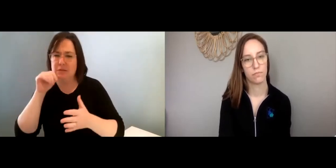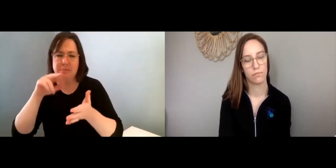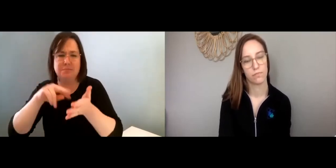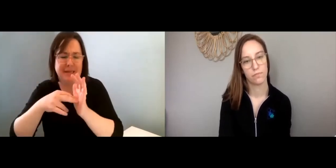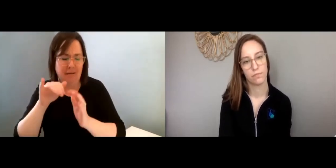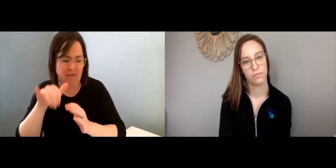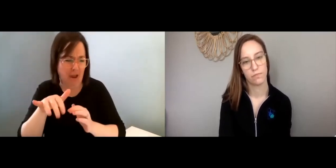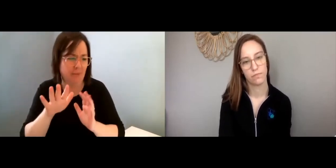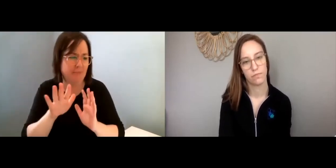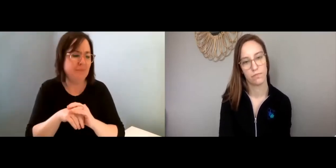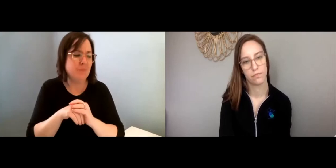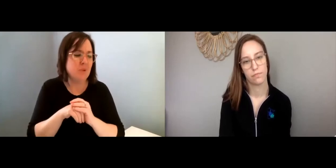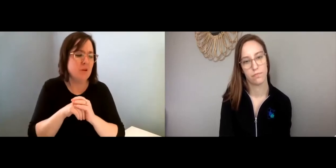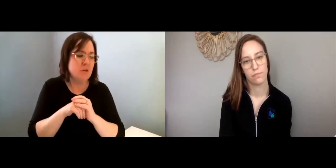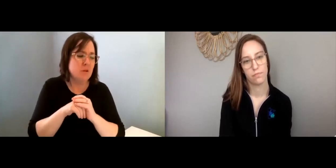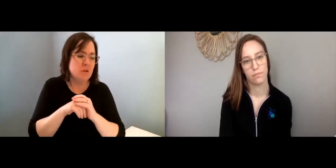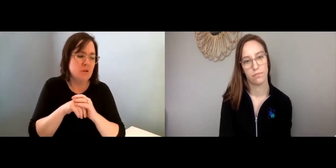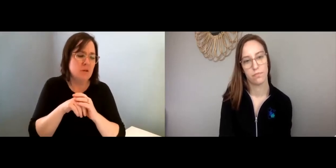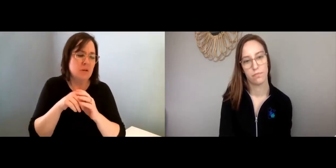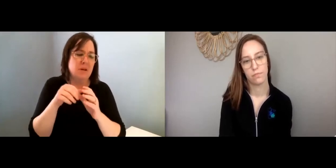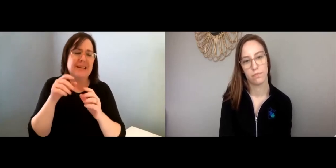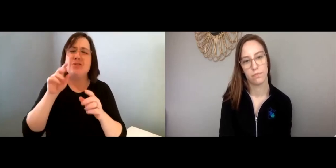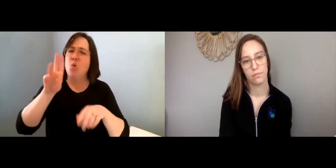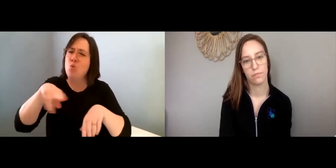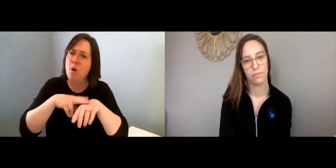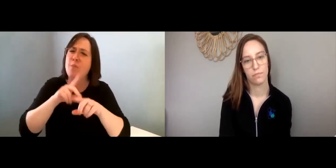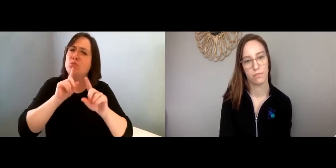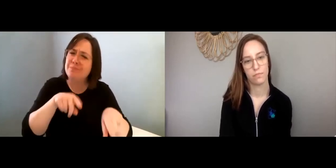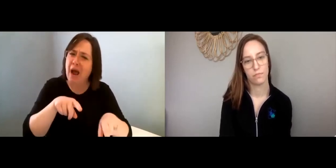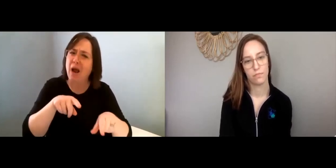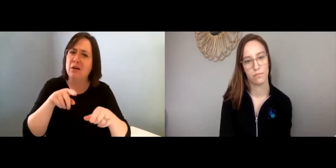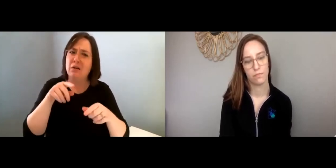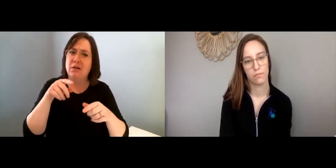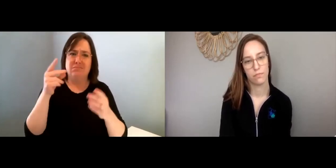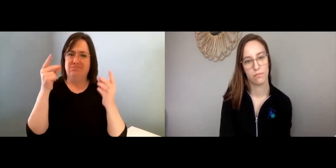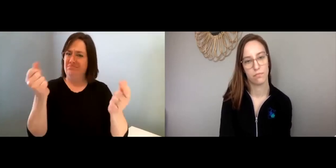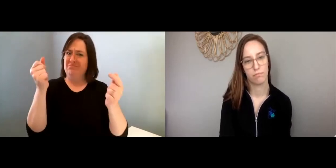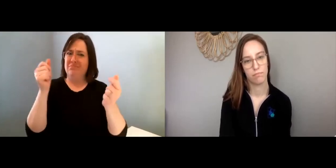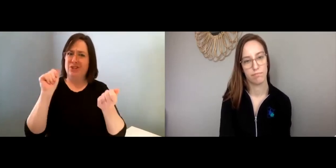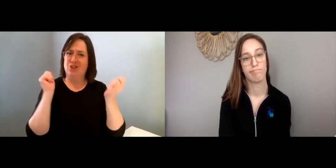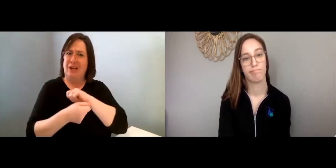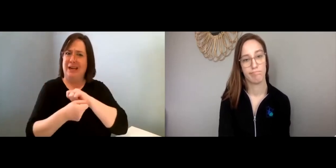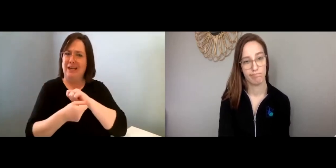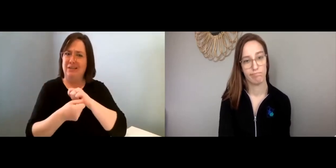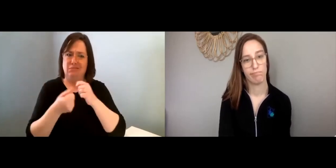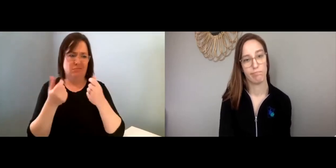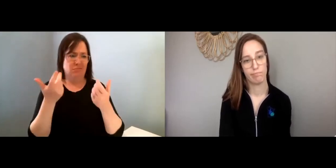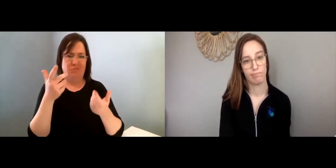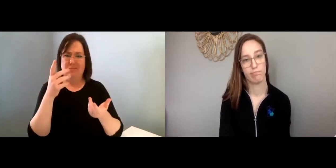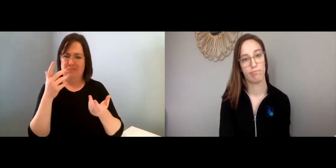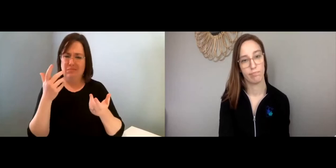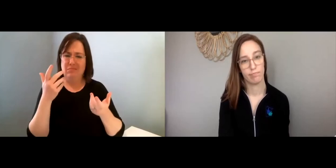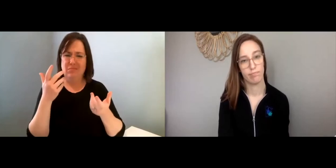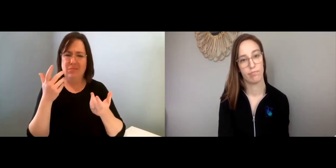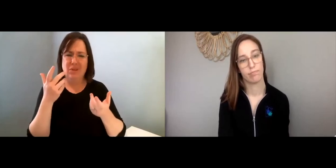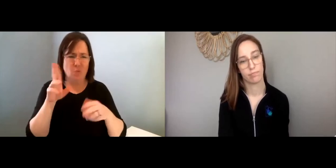I’m just saying it doesn’t mean you have a mental illness. It’s a very normal response to sudden changes.